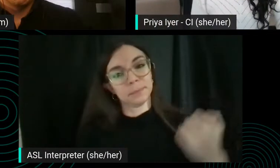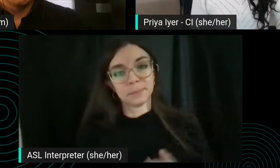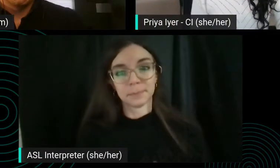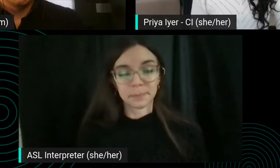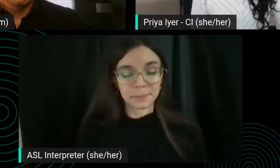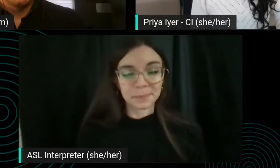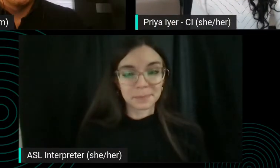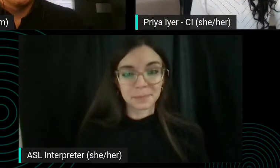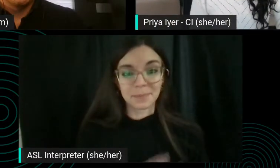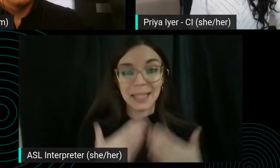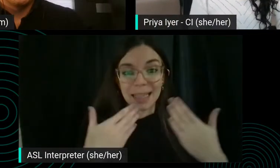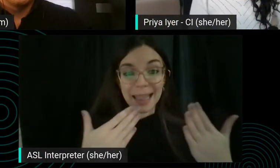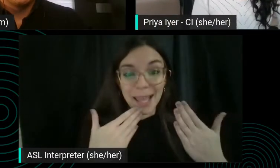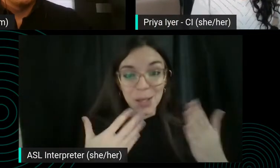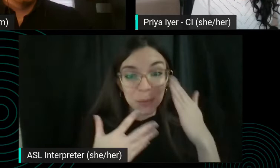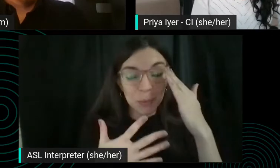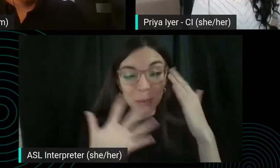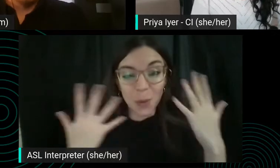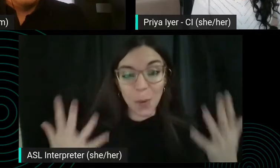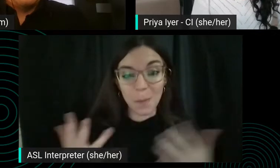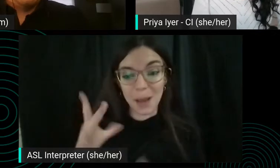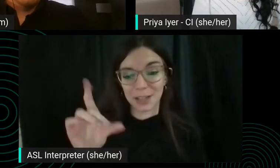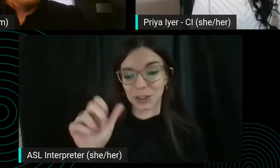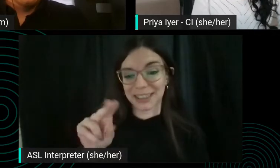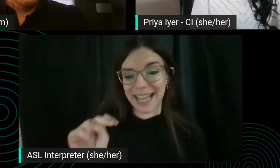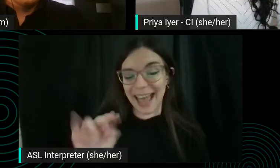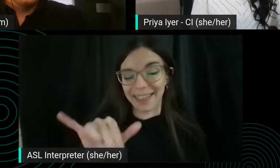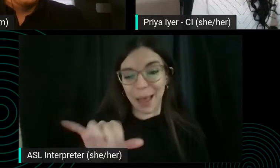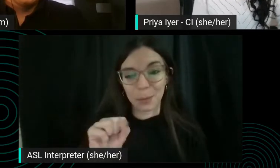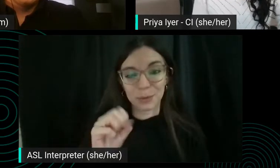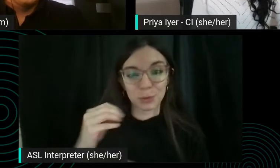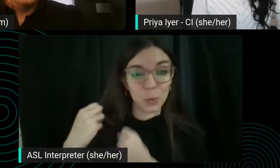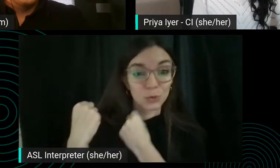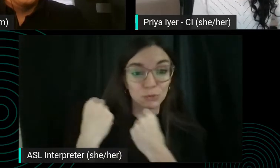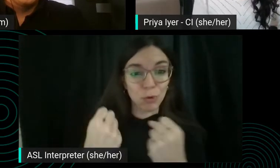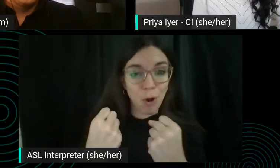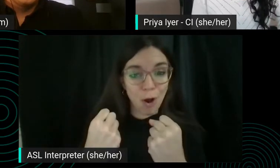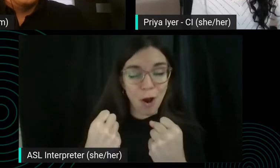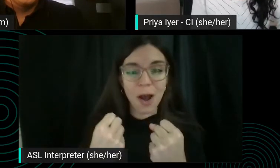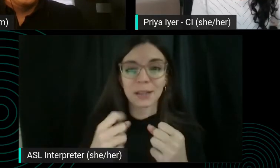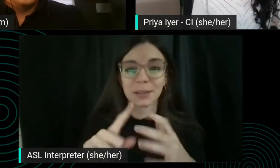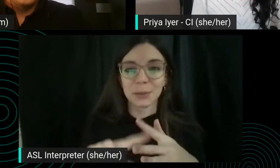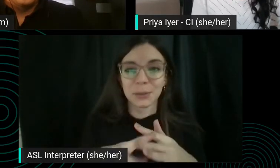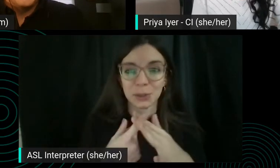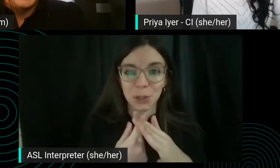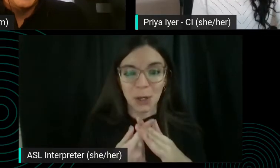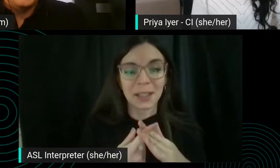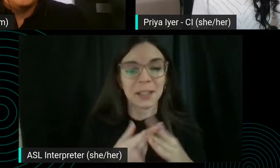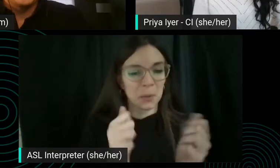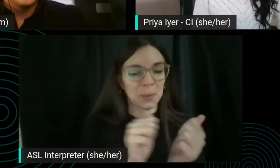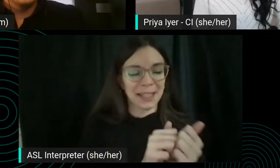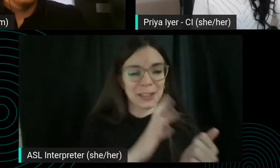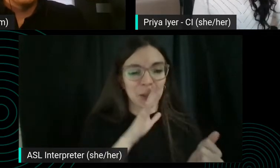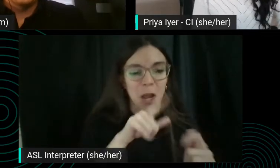Thank you so much. Dan. That was so strong. You started with us salivating for pasta. And now we're salivating for SEO.